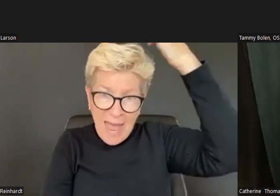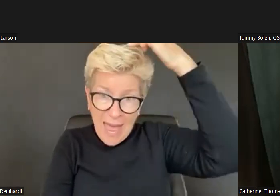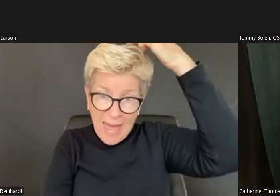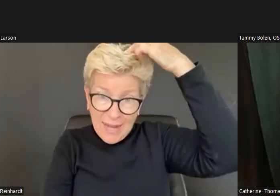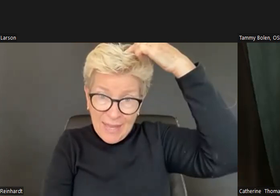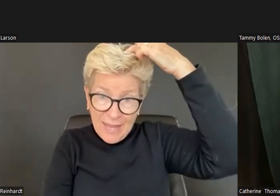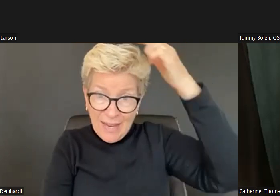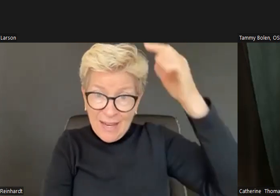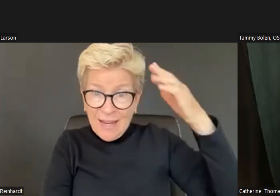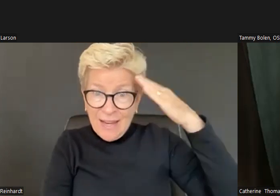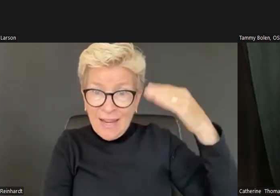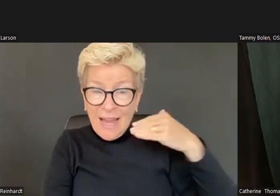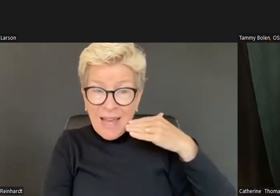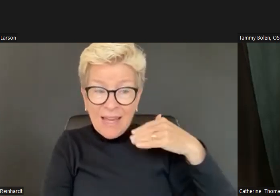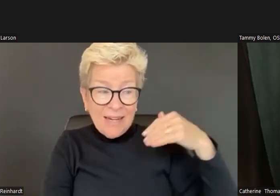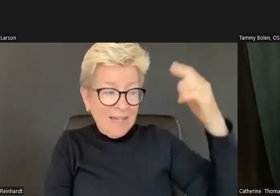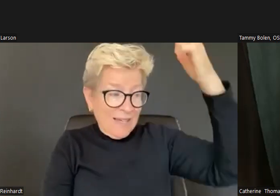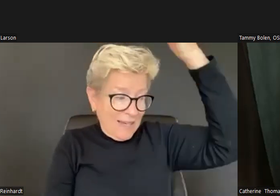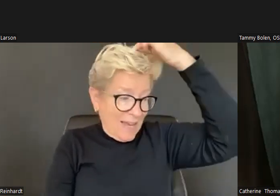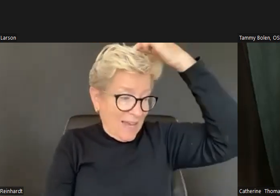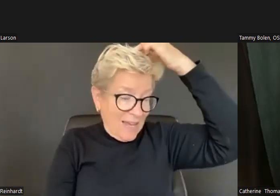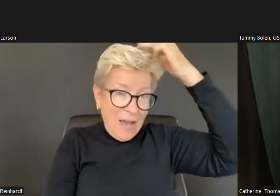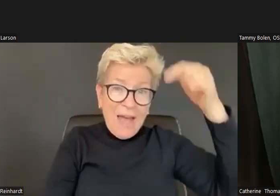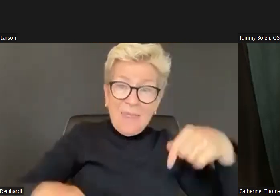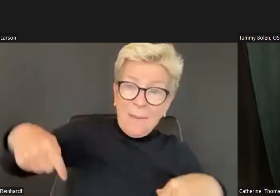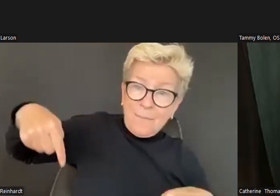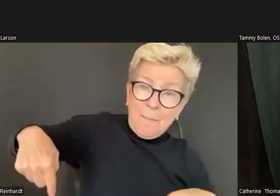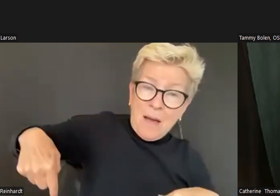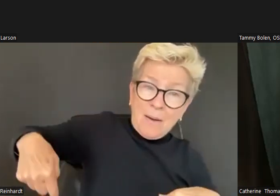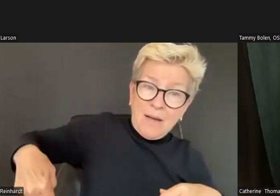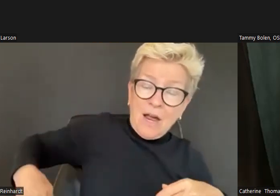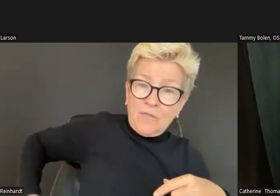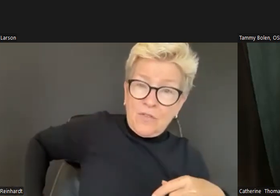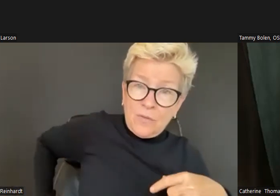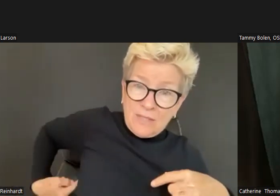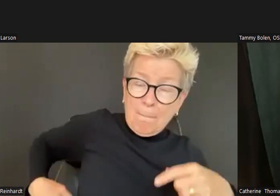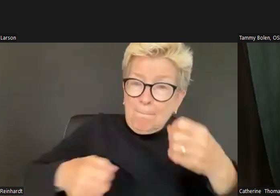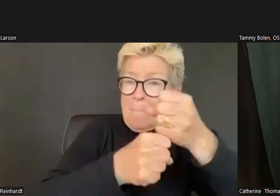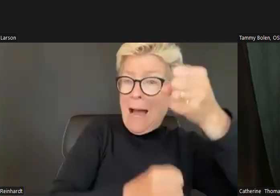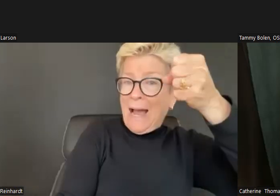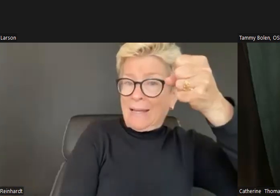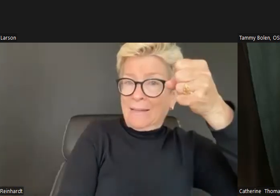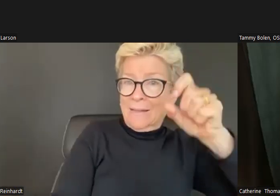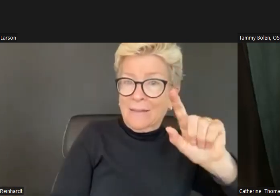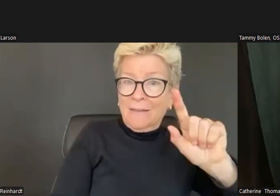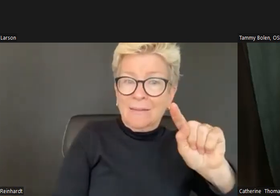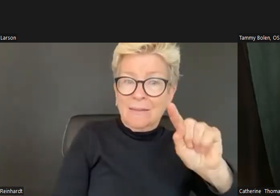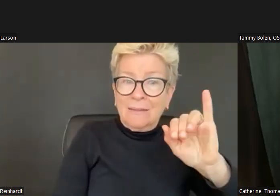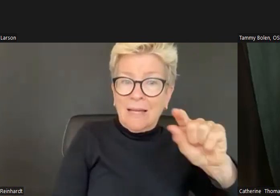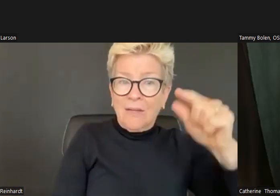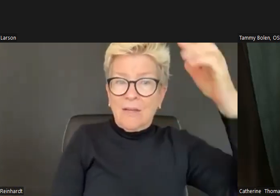And bring it in. Yeah, that's core distal and we'll do the fourth one.